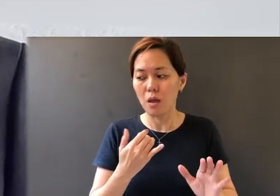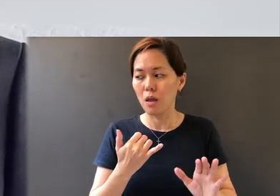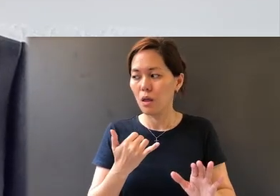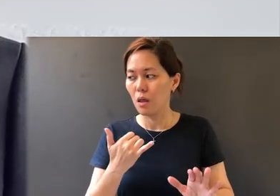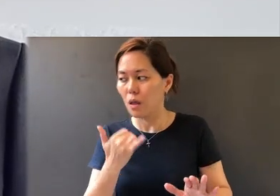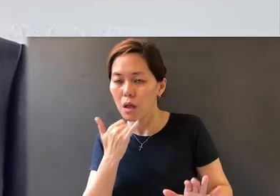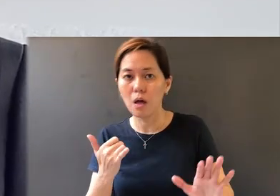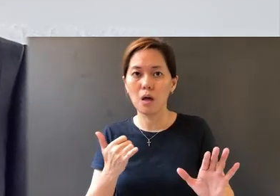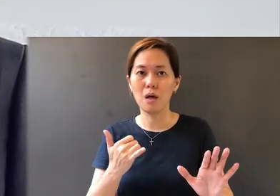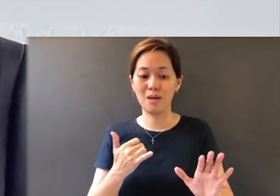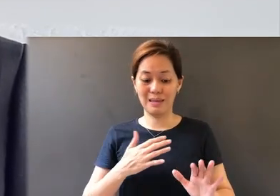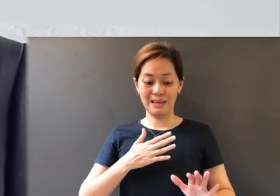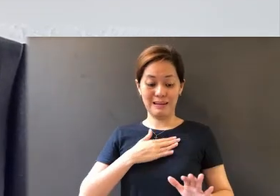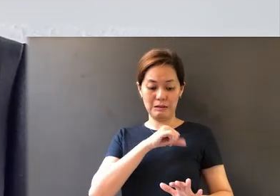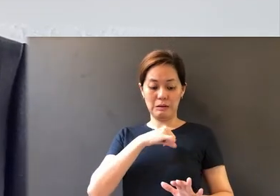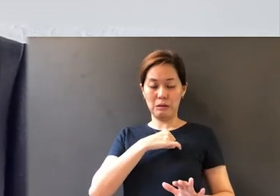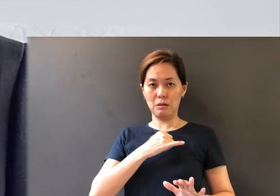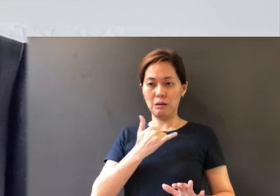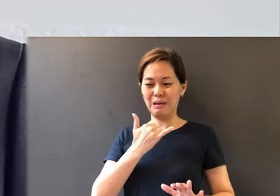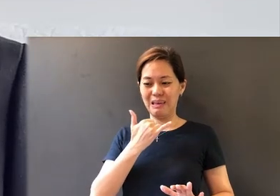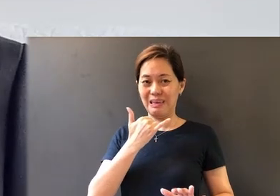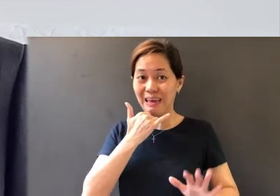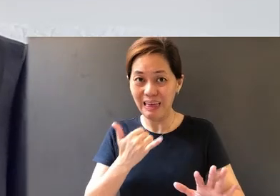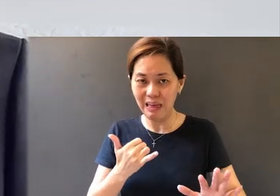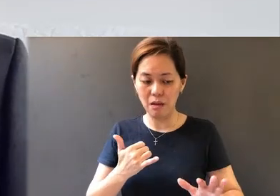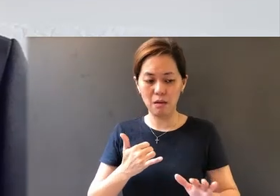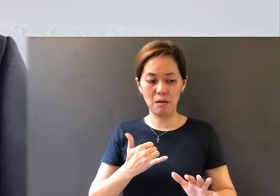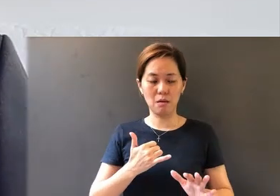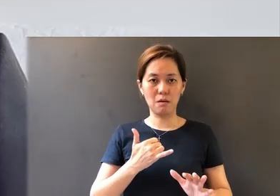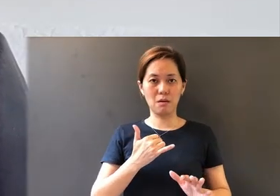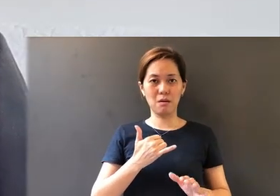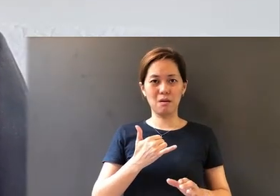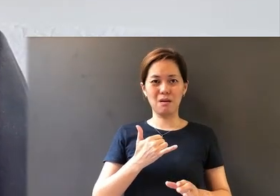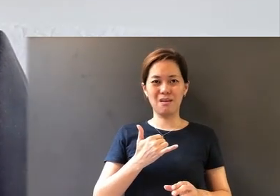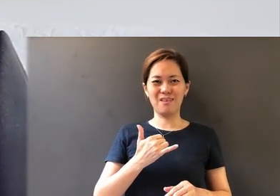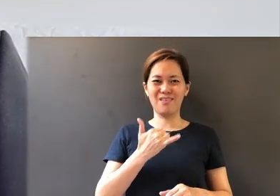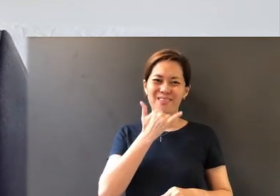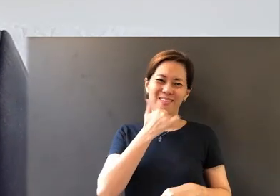with the wrong spirit in the wrong way, at the wrong time.